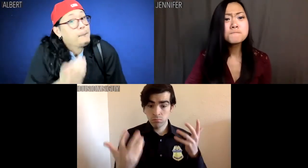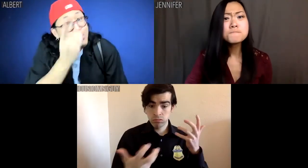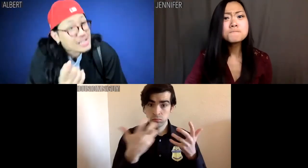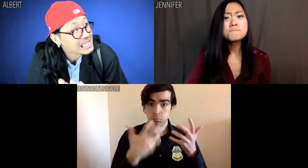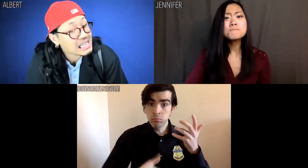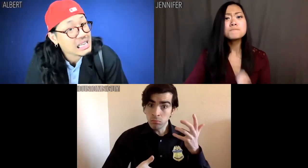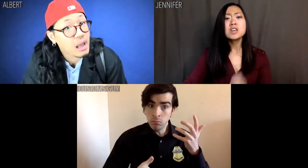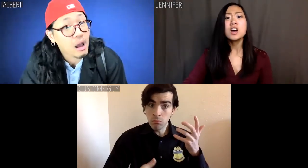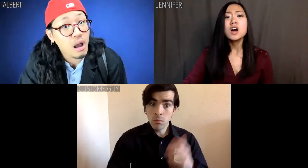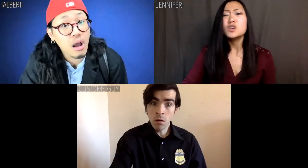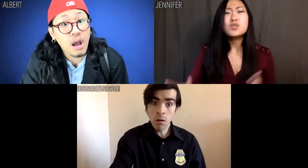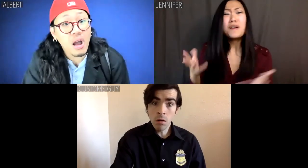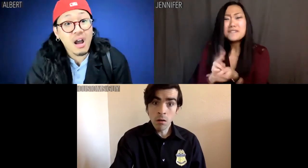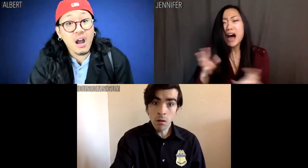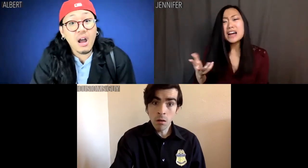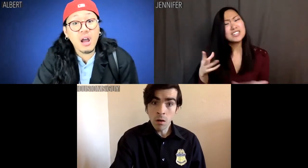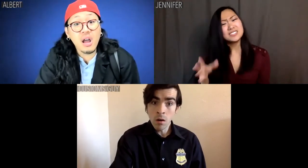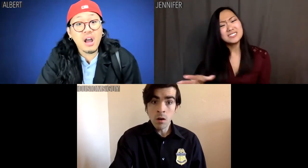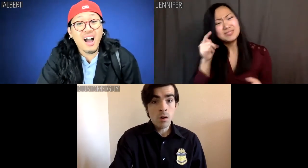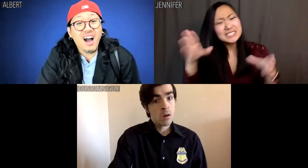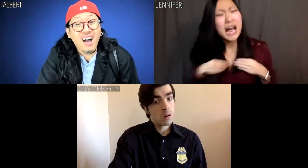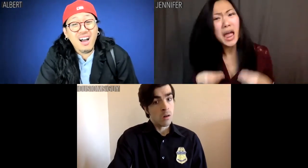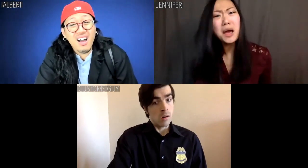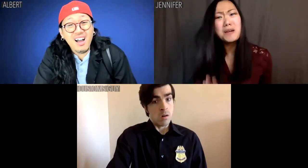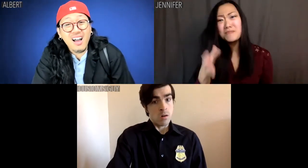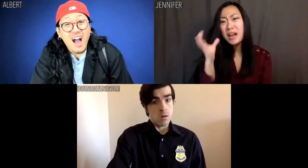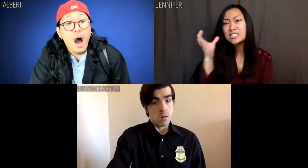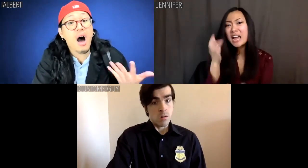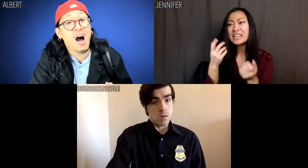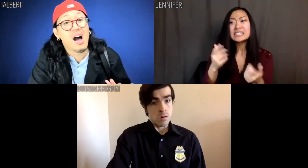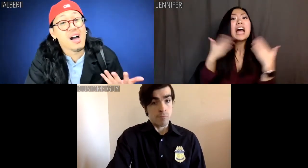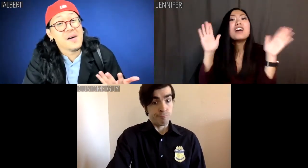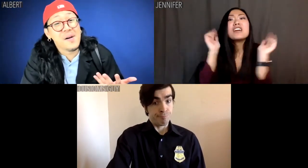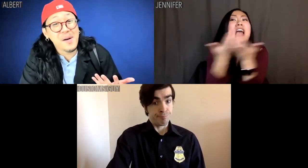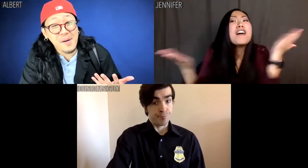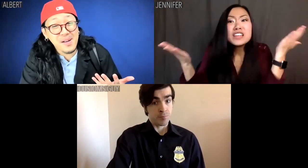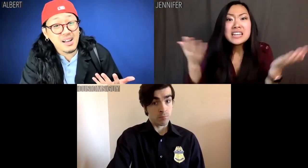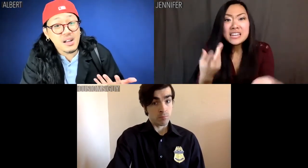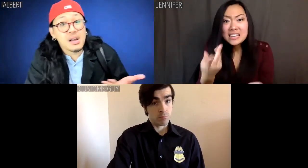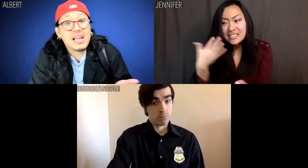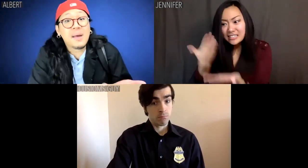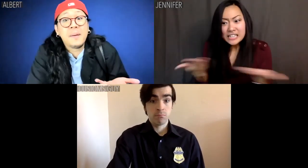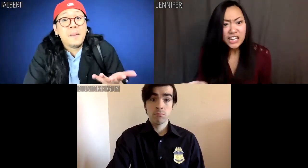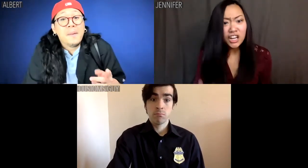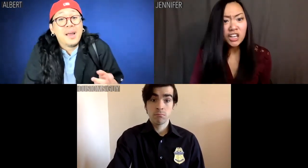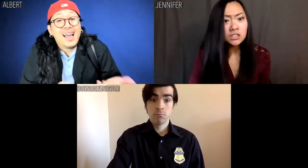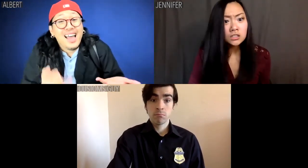Albert: [whispering] This guy is a prick. Jennifer: [whispering] So the fuck what, suck it up. Cousin Chen sacrificed everything getting us here.